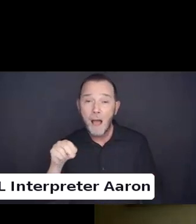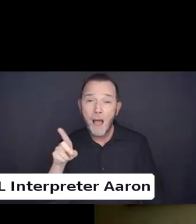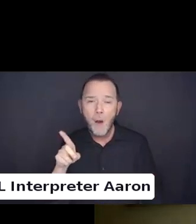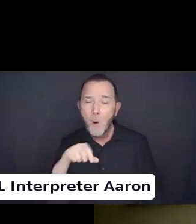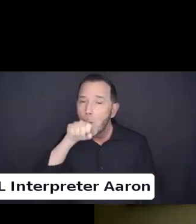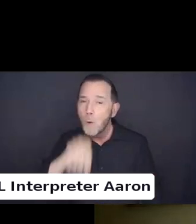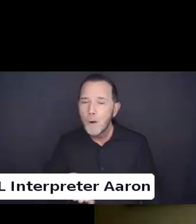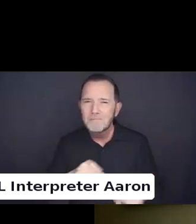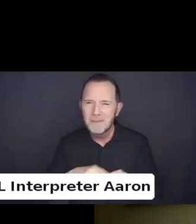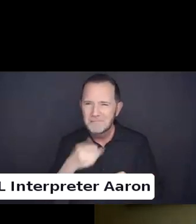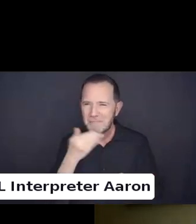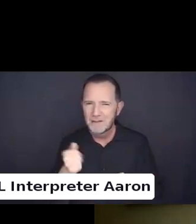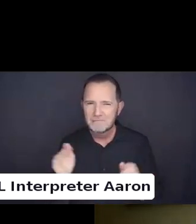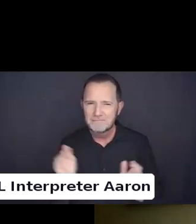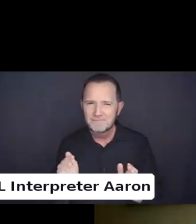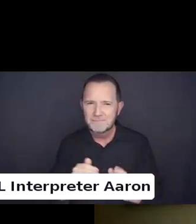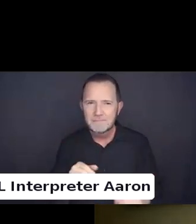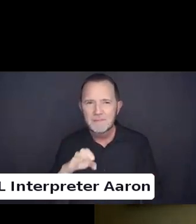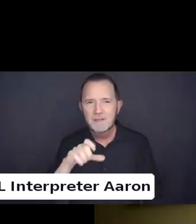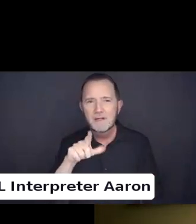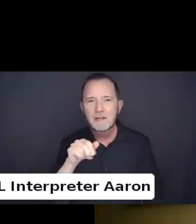Claudia is showing her dog.